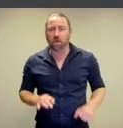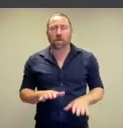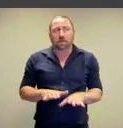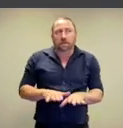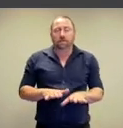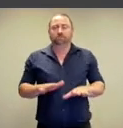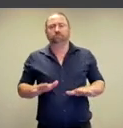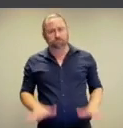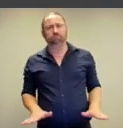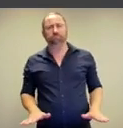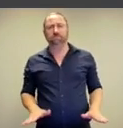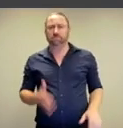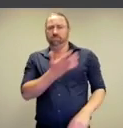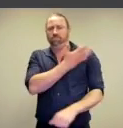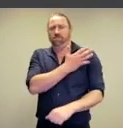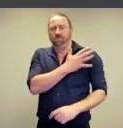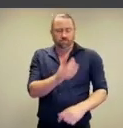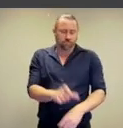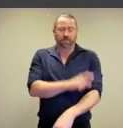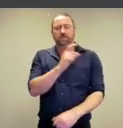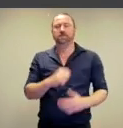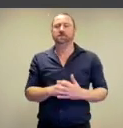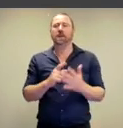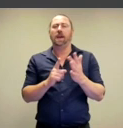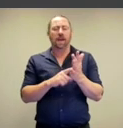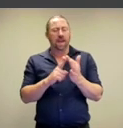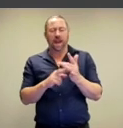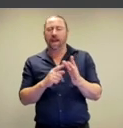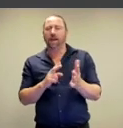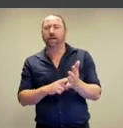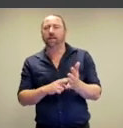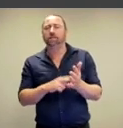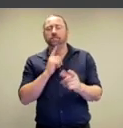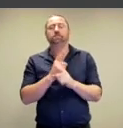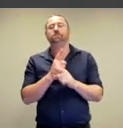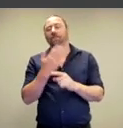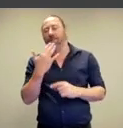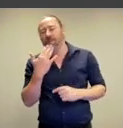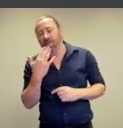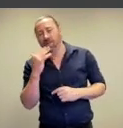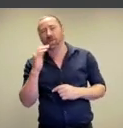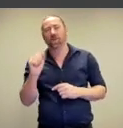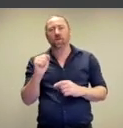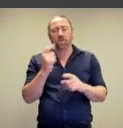confidently they are planted on the ground.